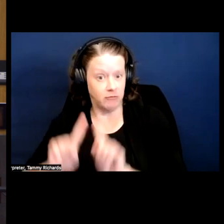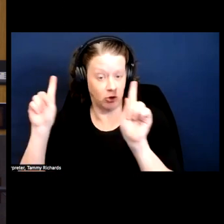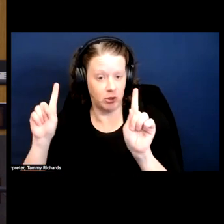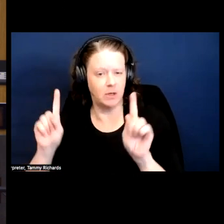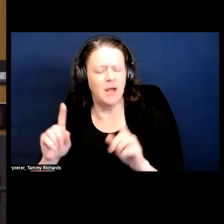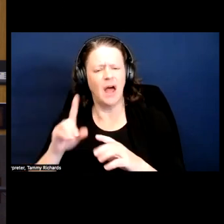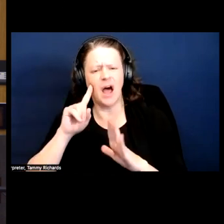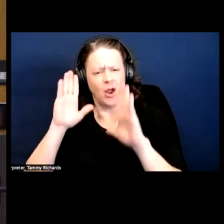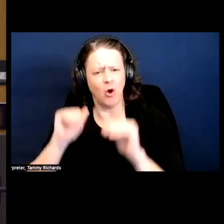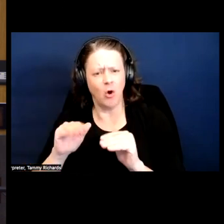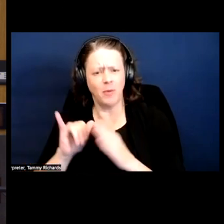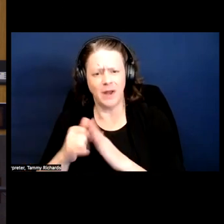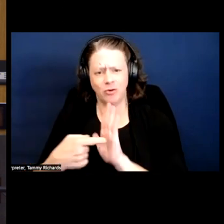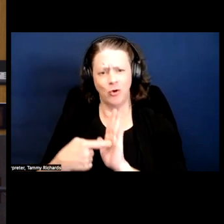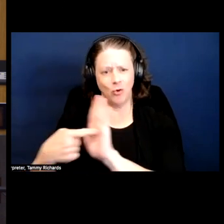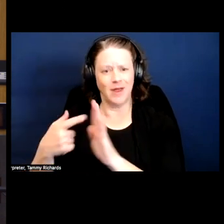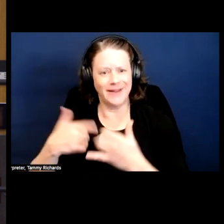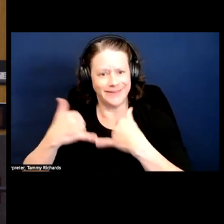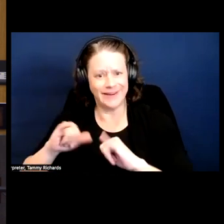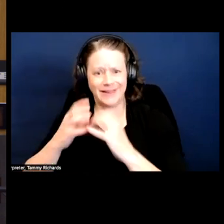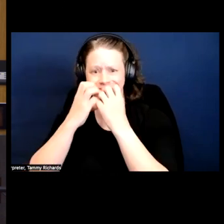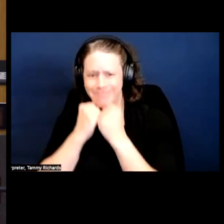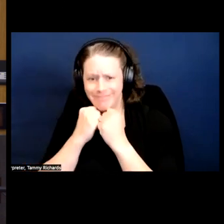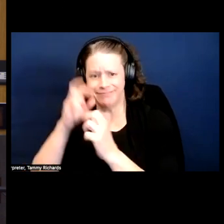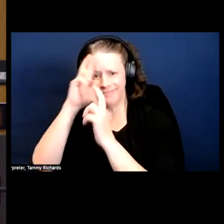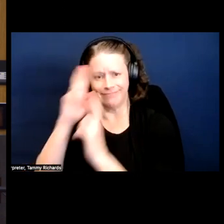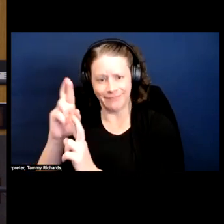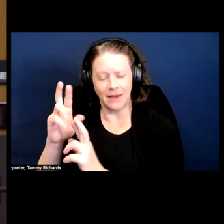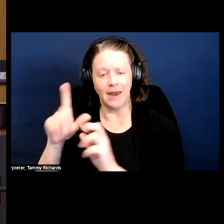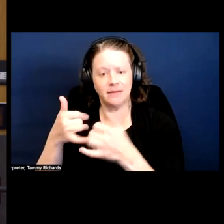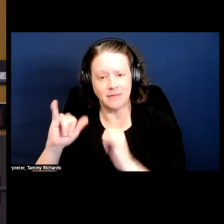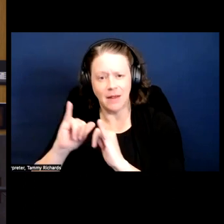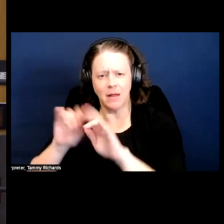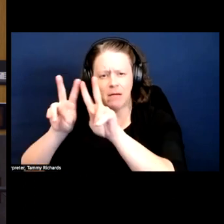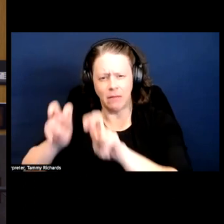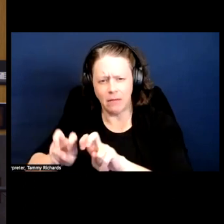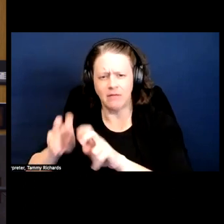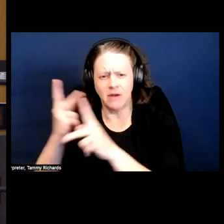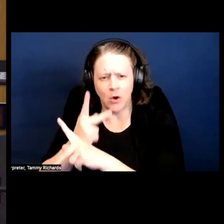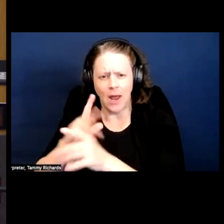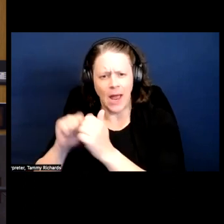hope shows that I value and respect and see the things that we can learn and build upon.